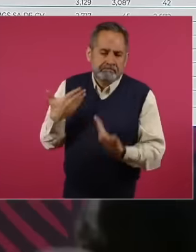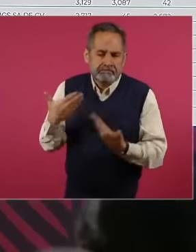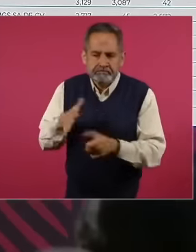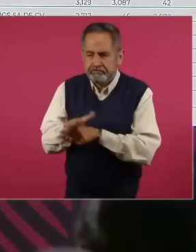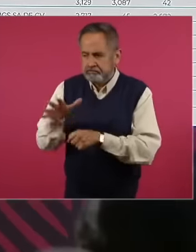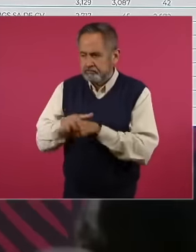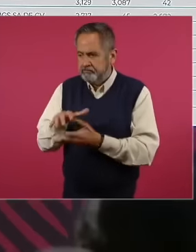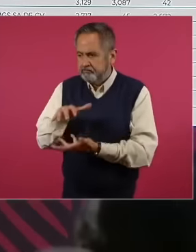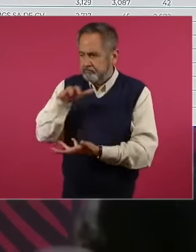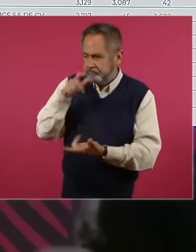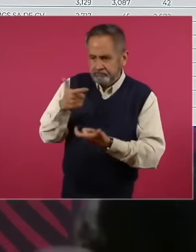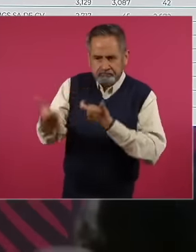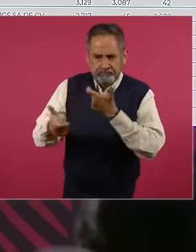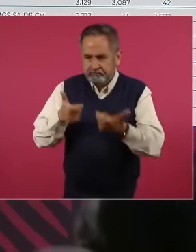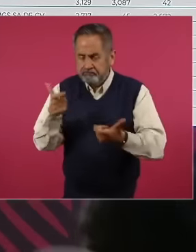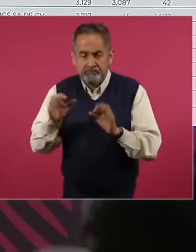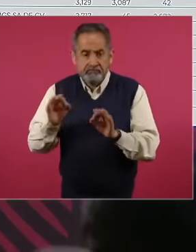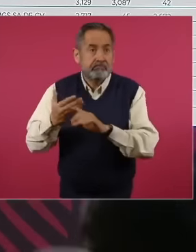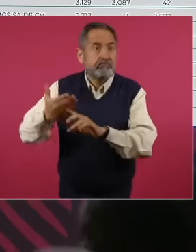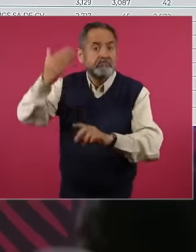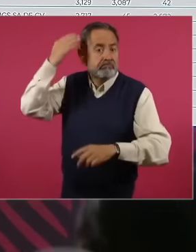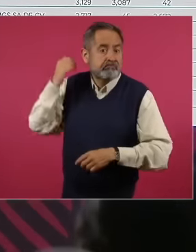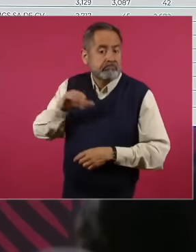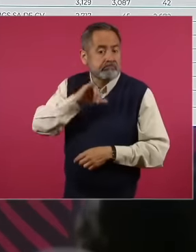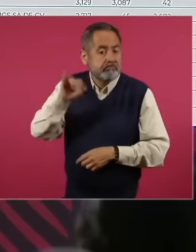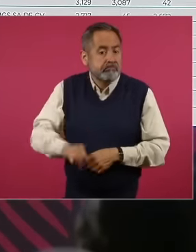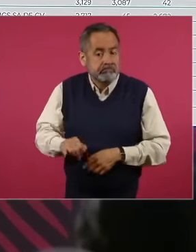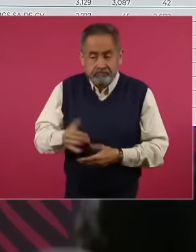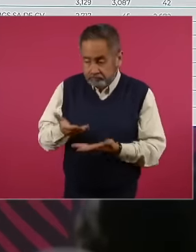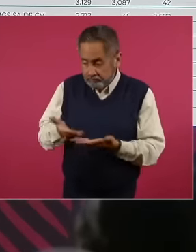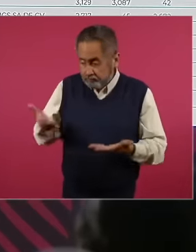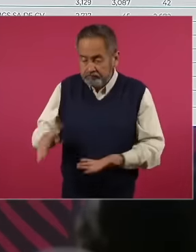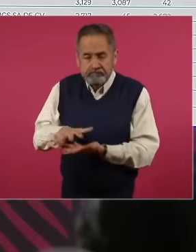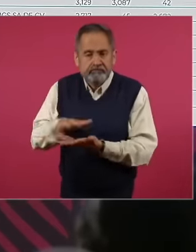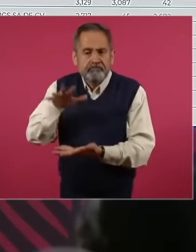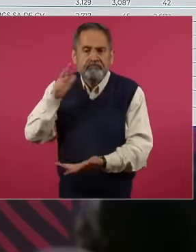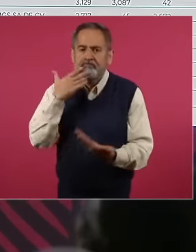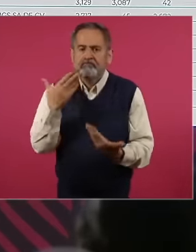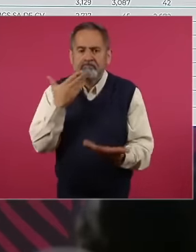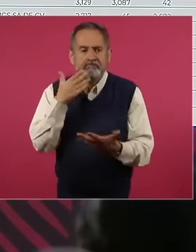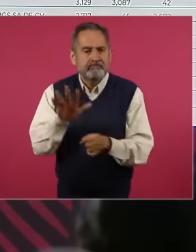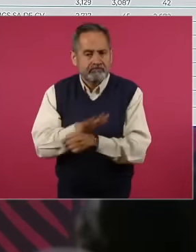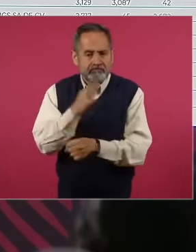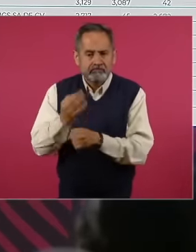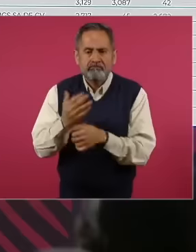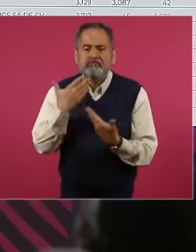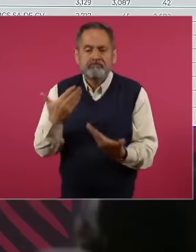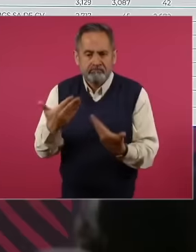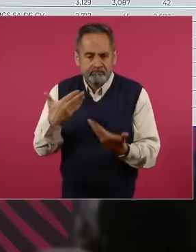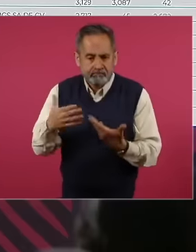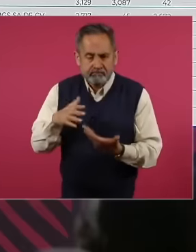never before because there are no longer these privileges.